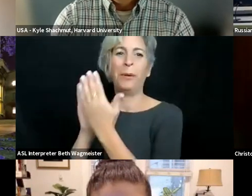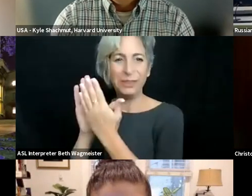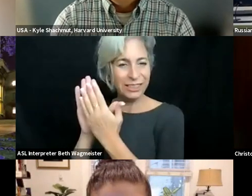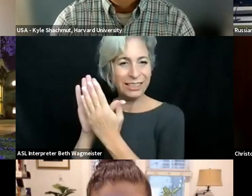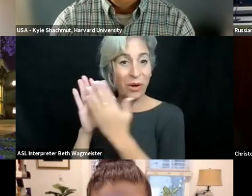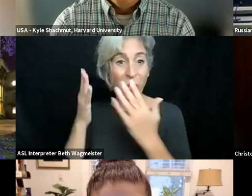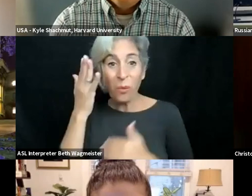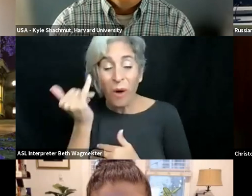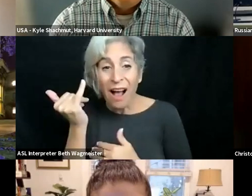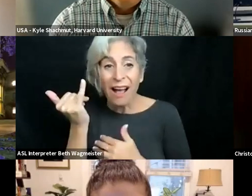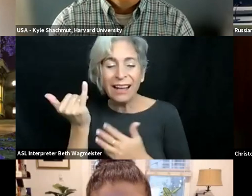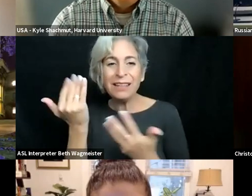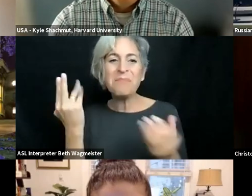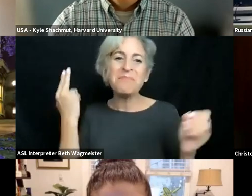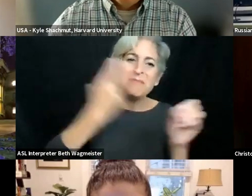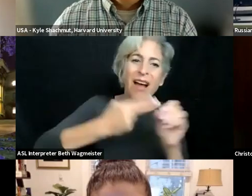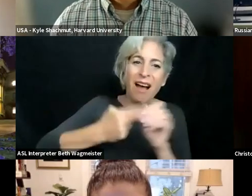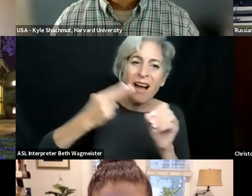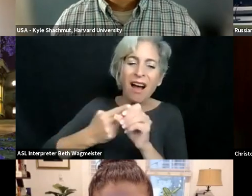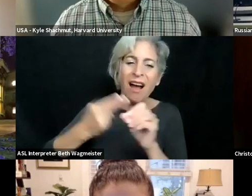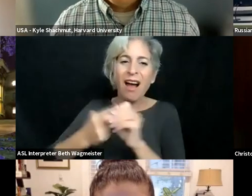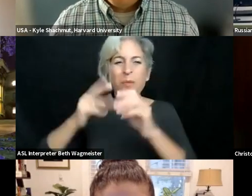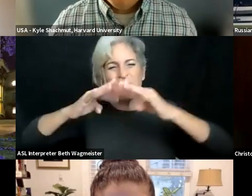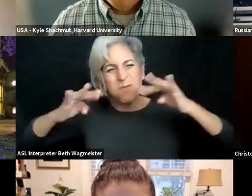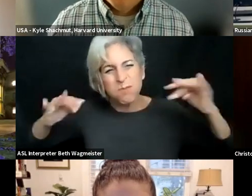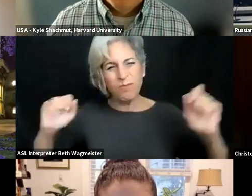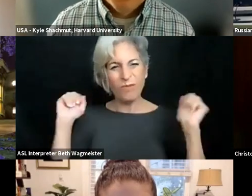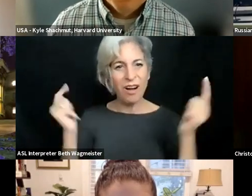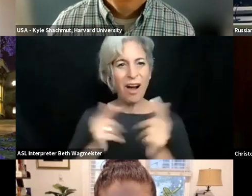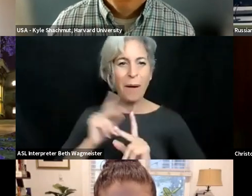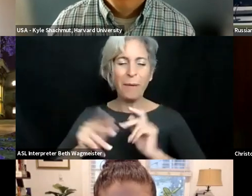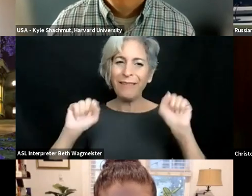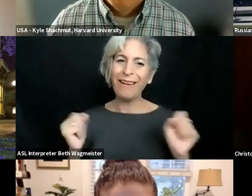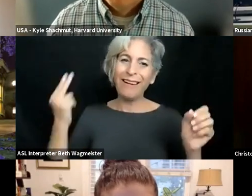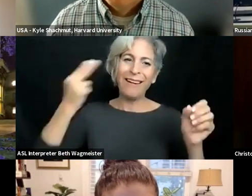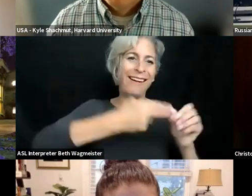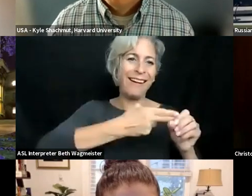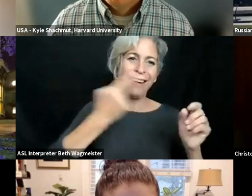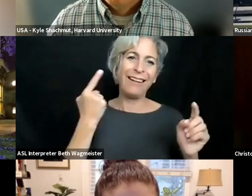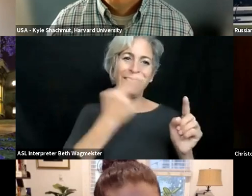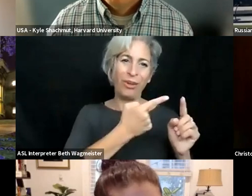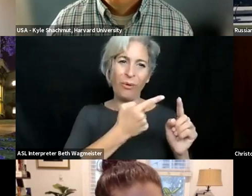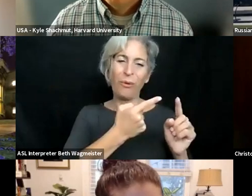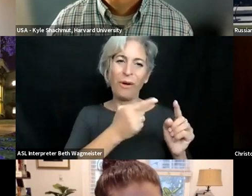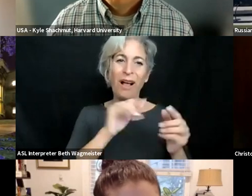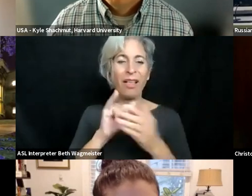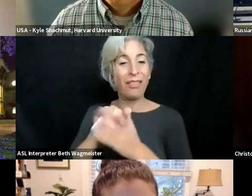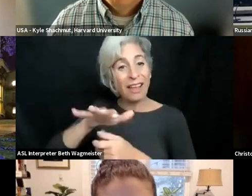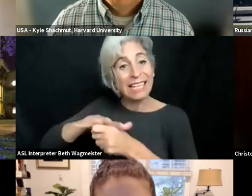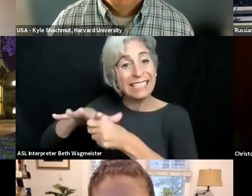that we build new processes, new approaches to allow better participation by a